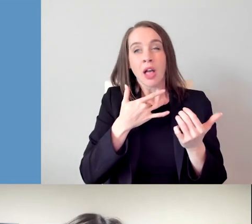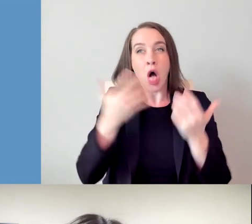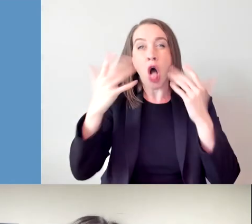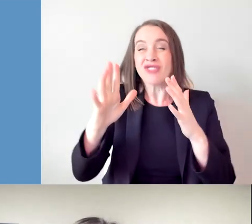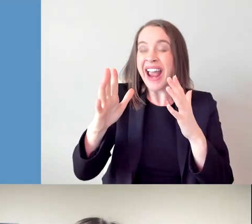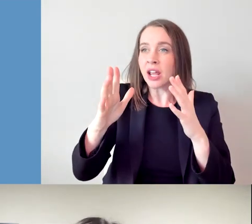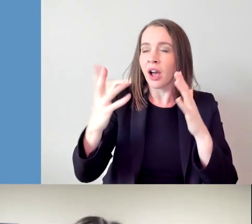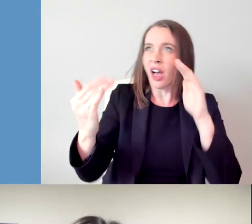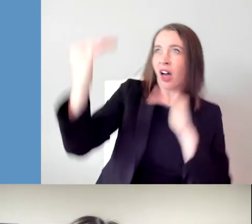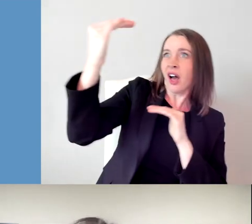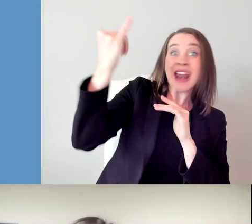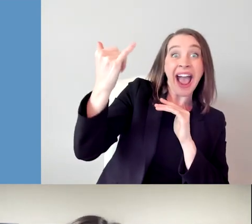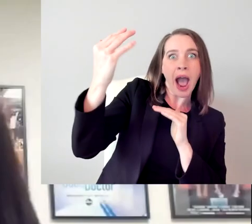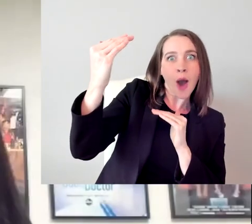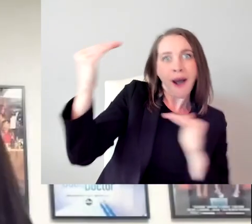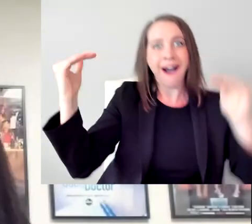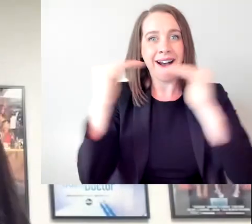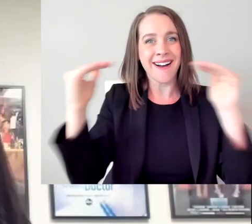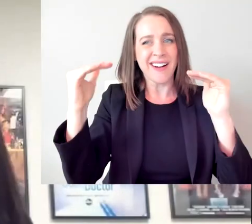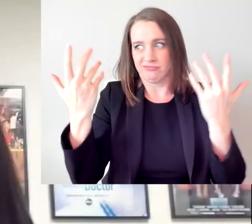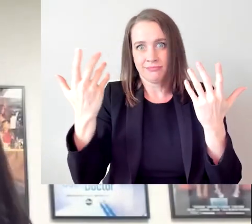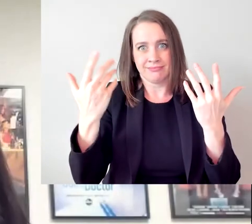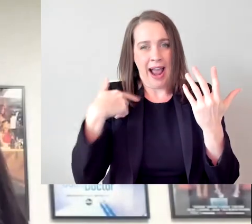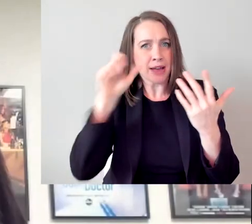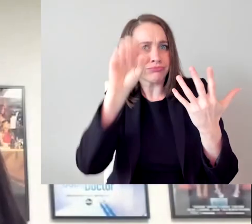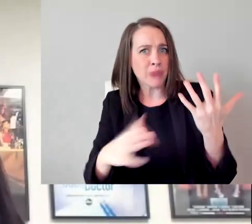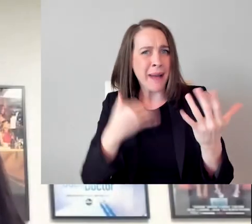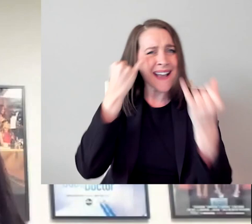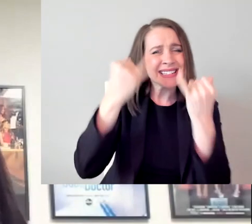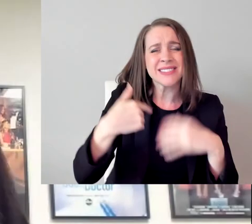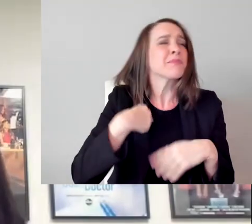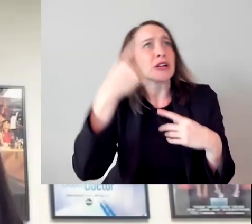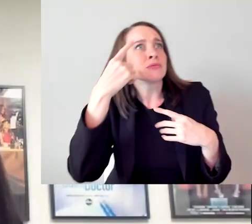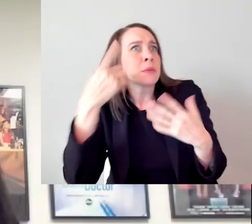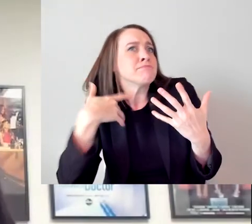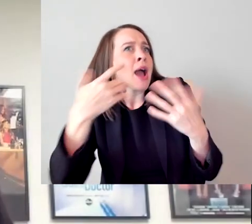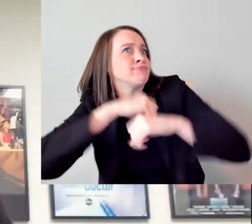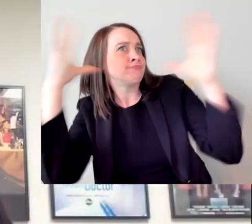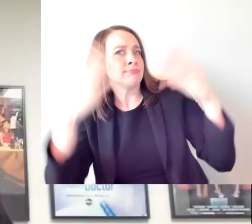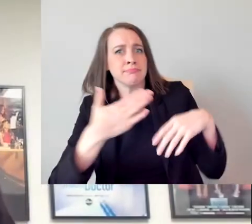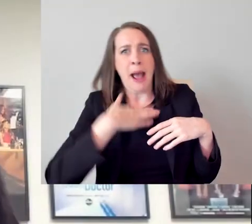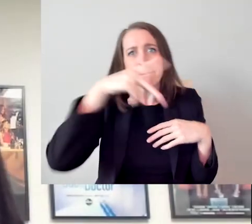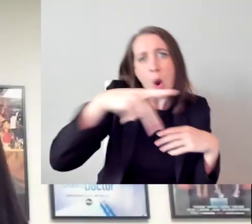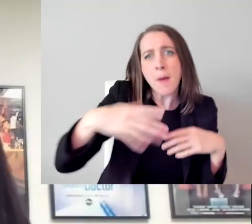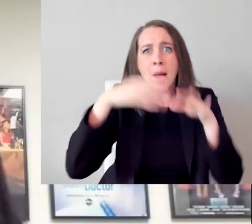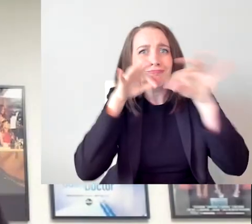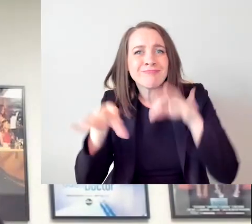But I think now on Zoom, we can just start with the ideas. We can just start with the deck, right? I don't necessarily have to feel and take a temperature poll of,